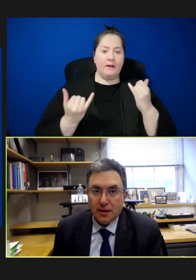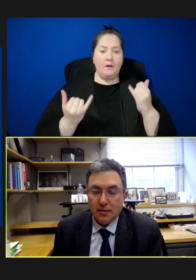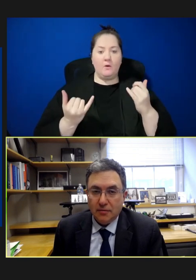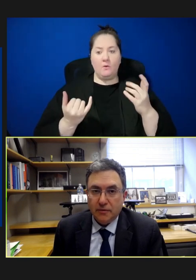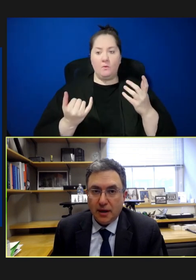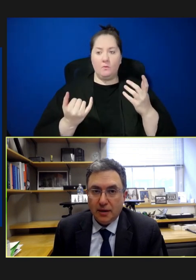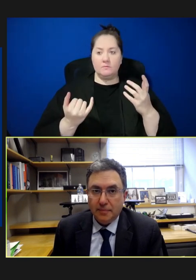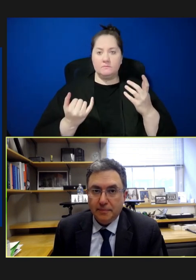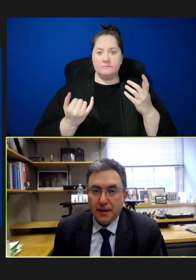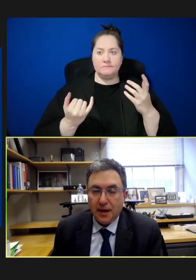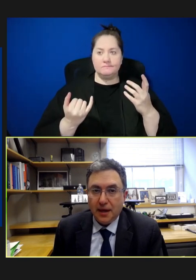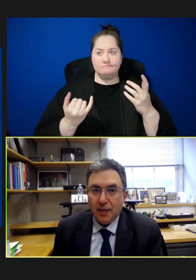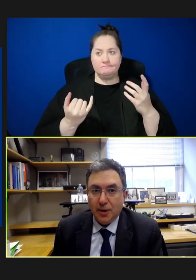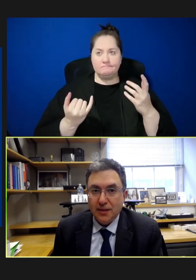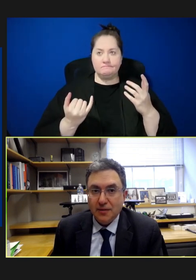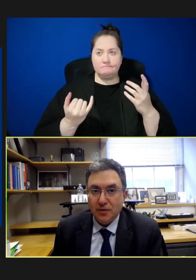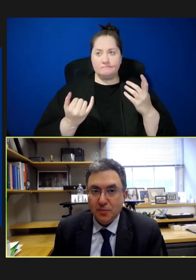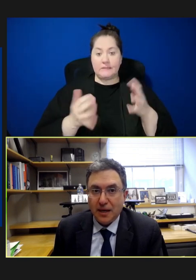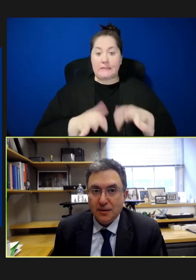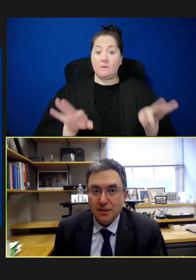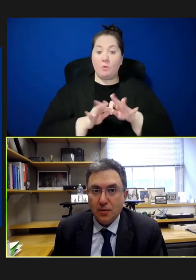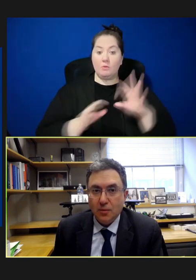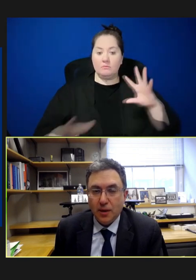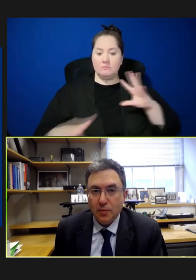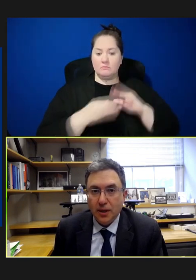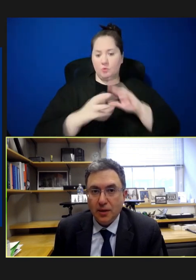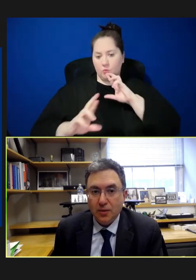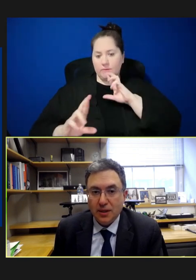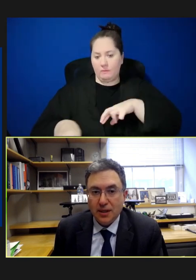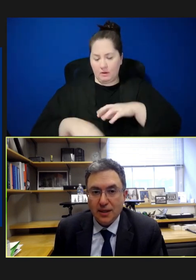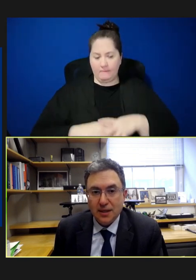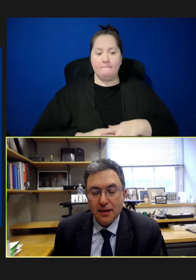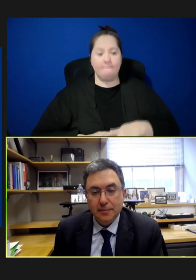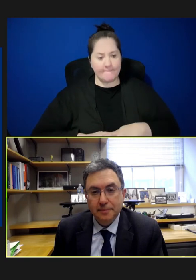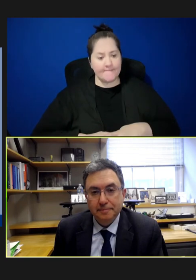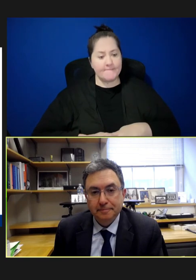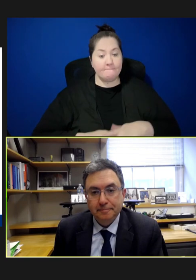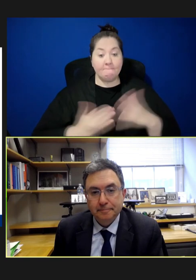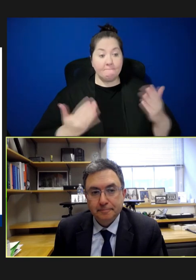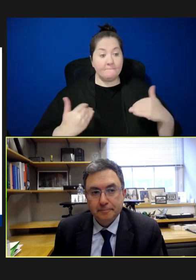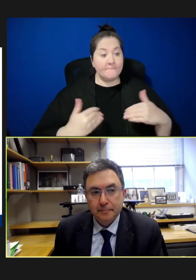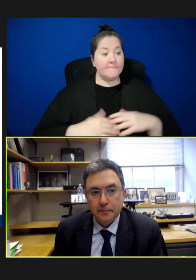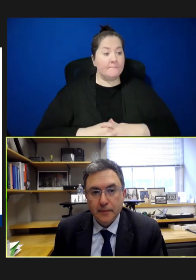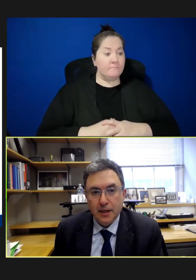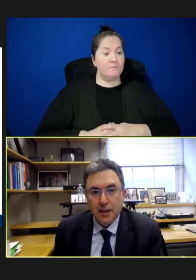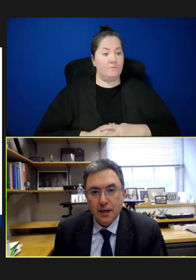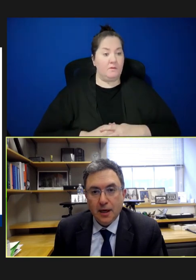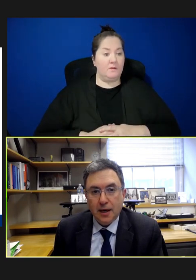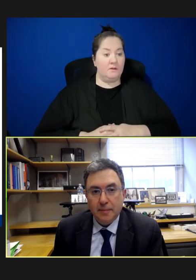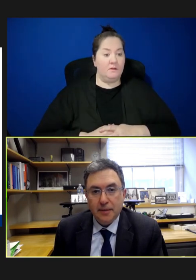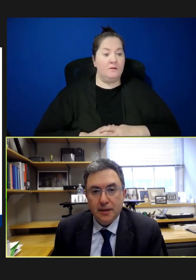of a comprehensive response. So, why don't we go to the next slide?